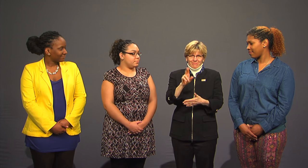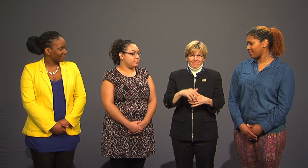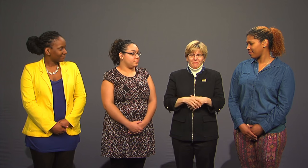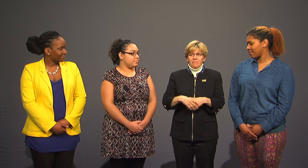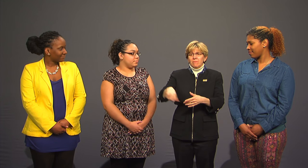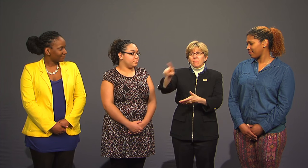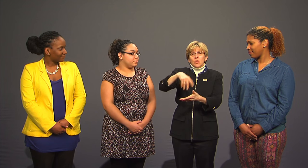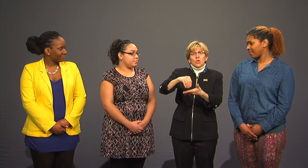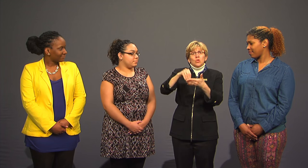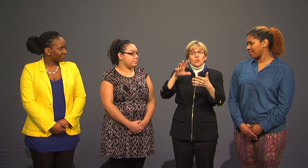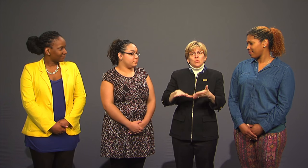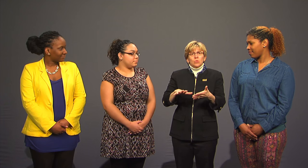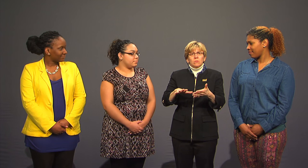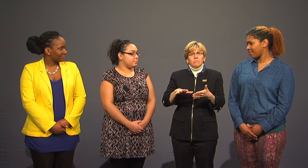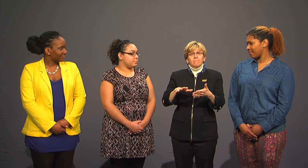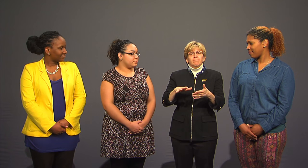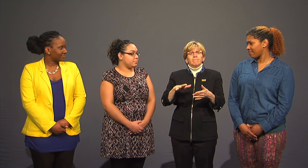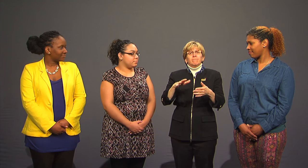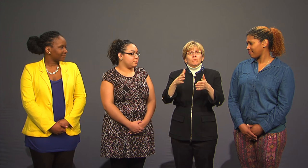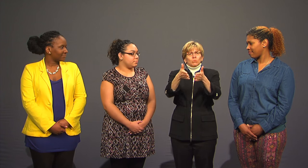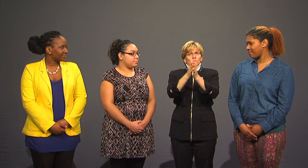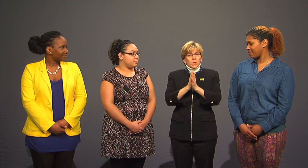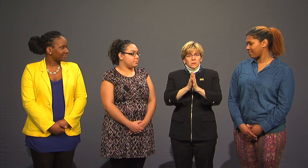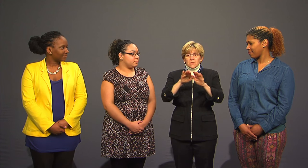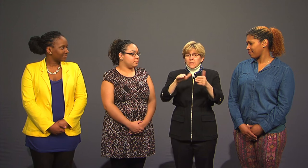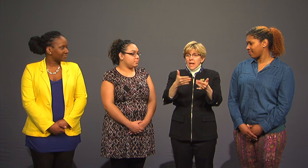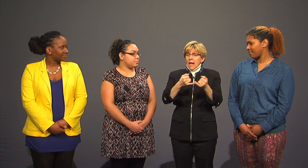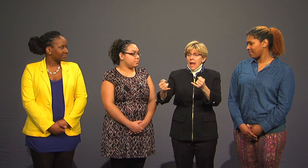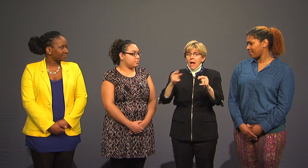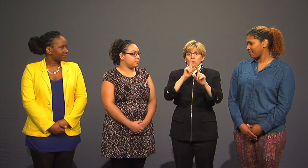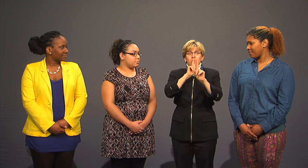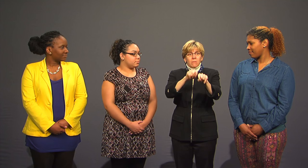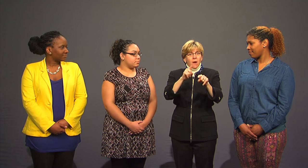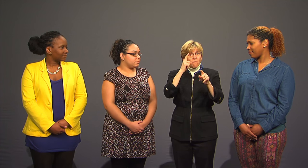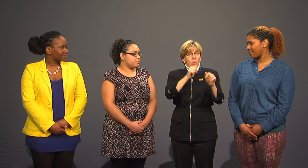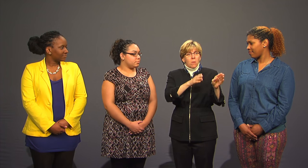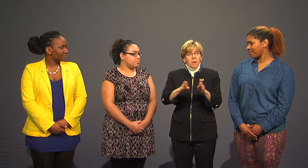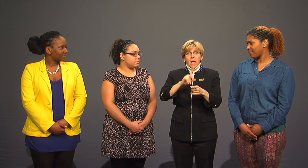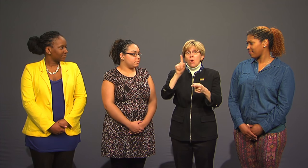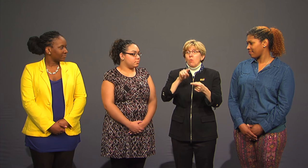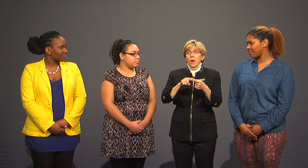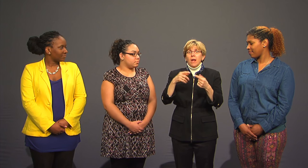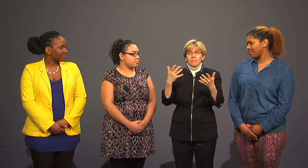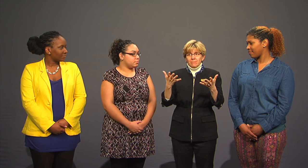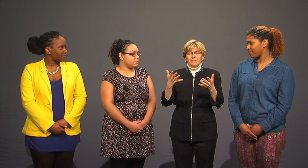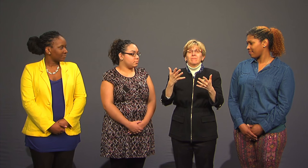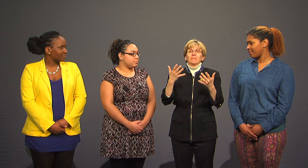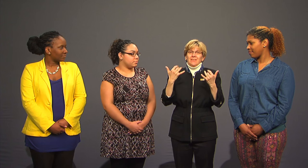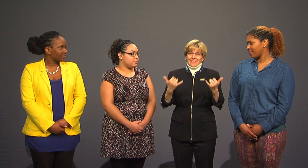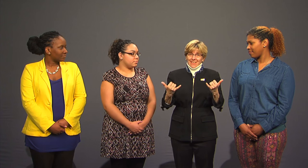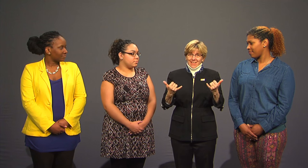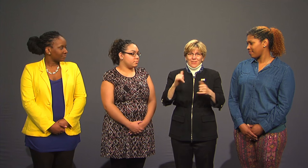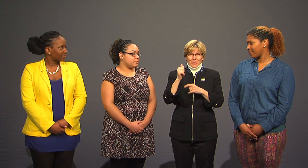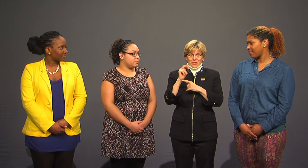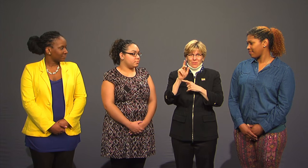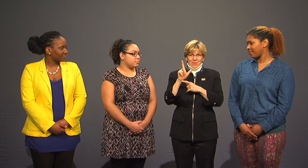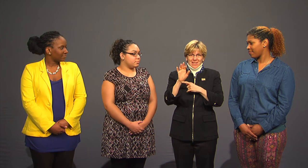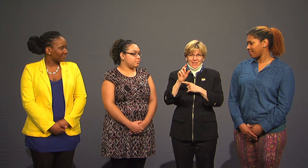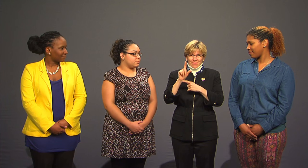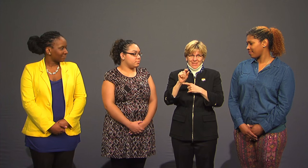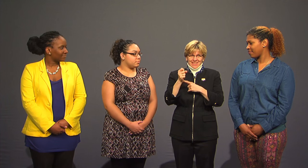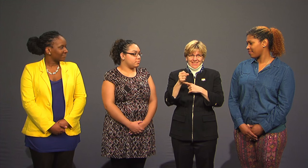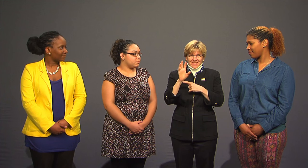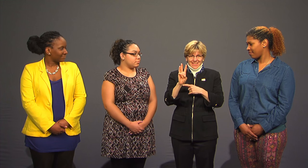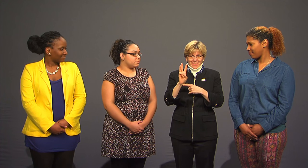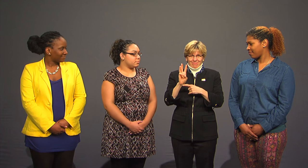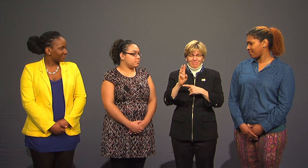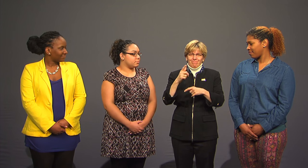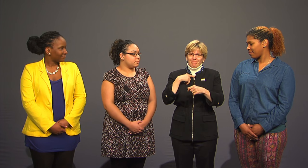The students requested that the deadline for this plan of action be today, January 29, 2016.